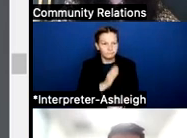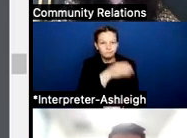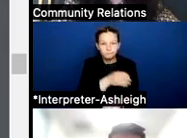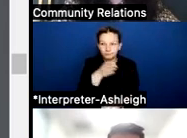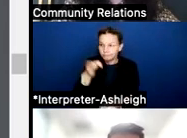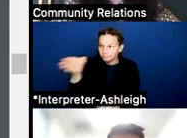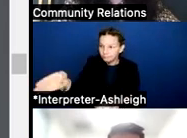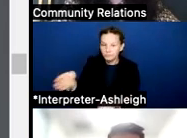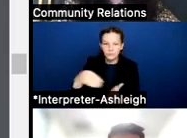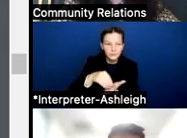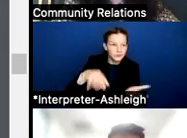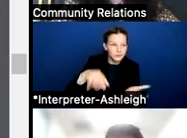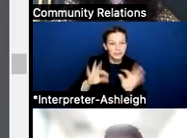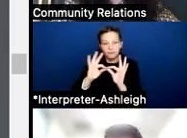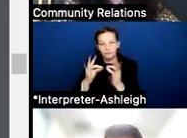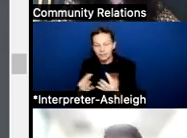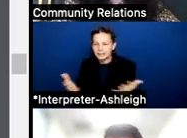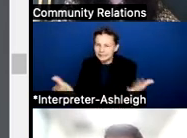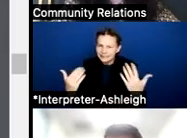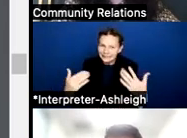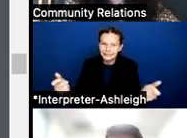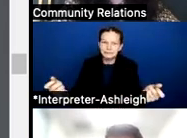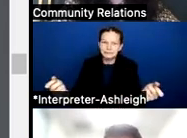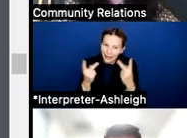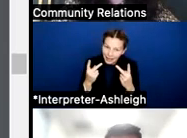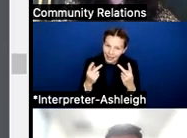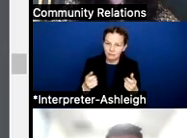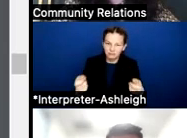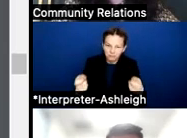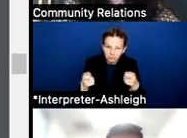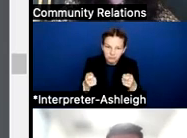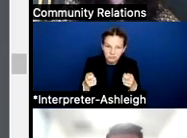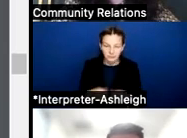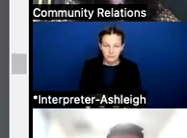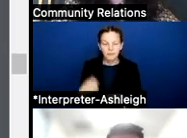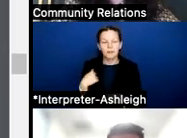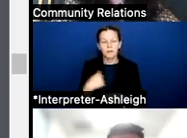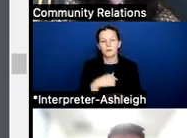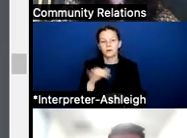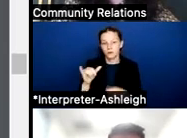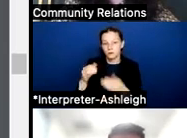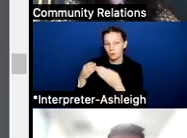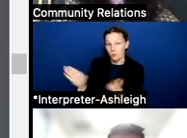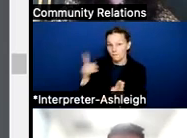and their families to come back and join us back in the district again. We're also opening up our doors to out of district transfers,